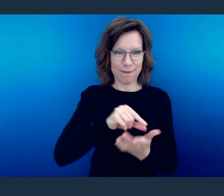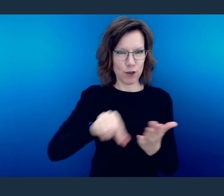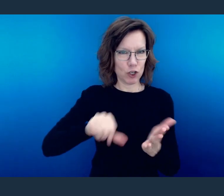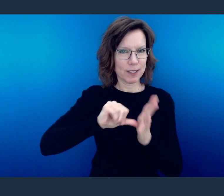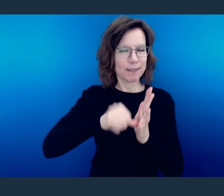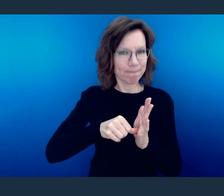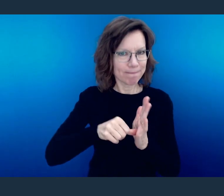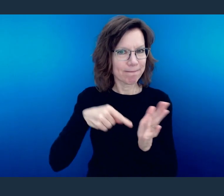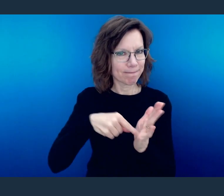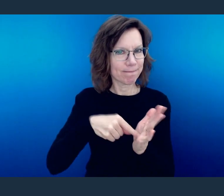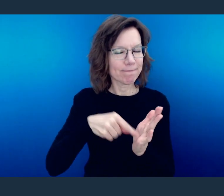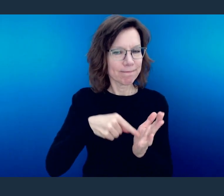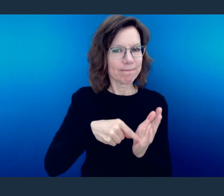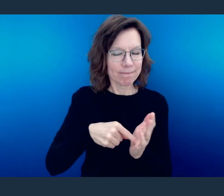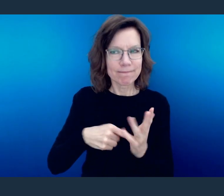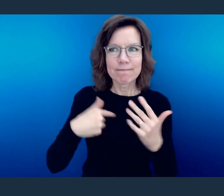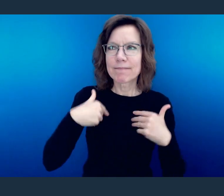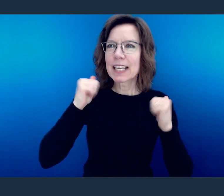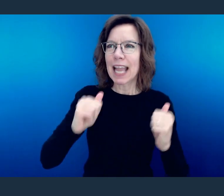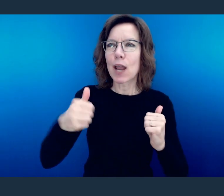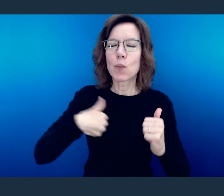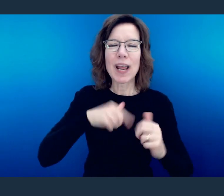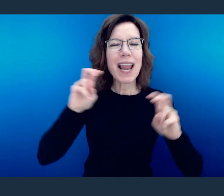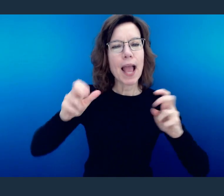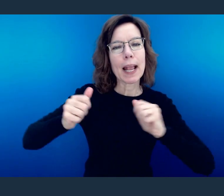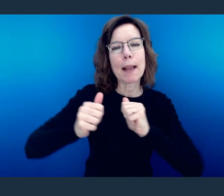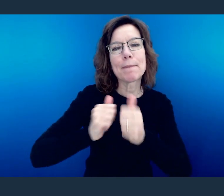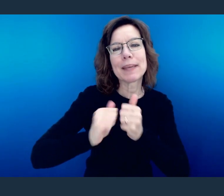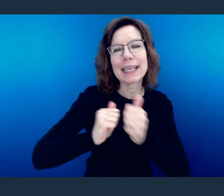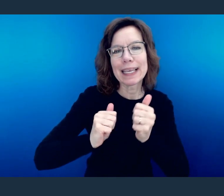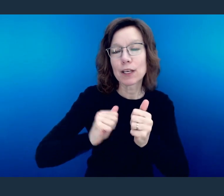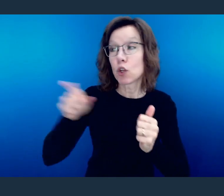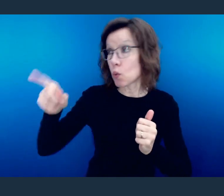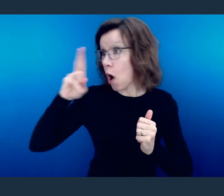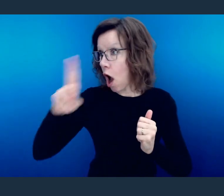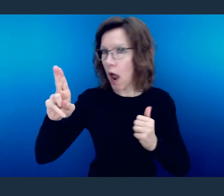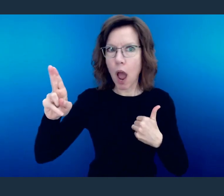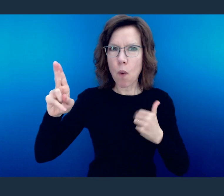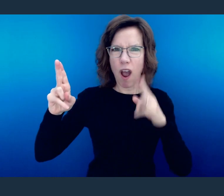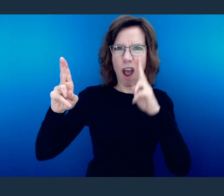It says can you outdo one another. Can we have a competition that's not about me?